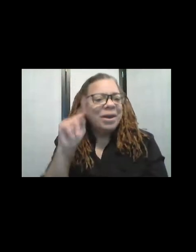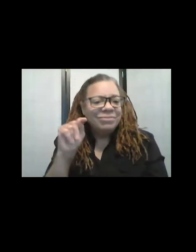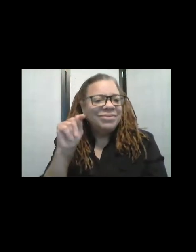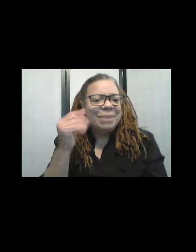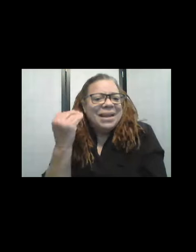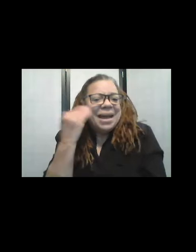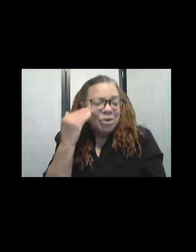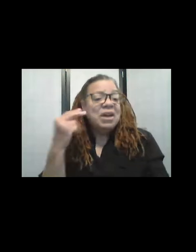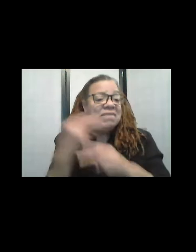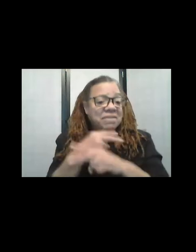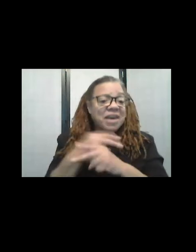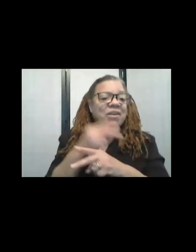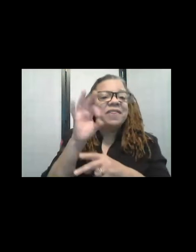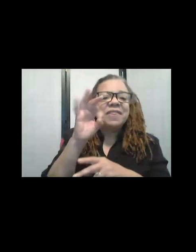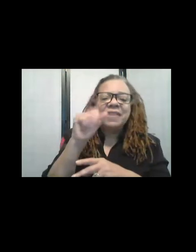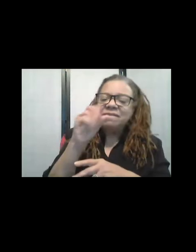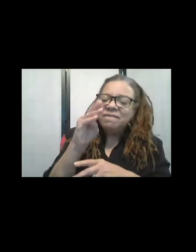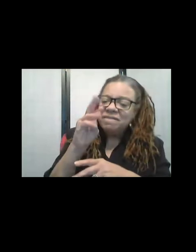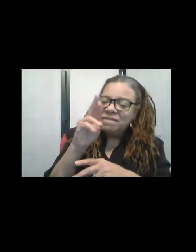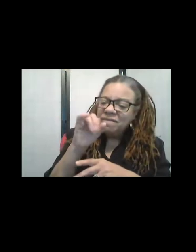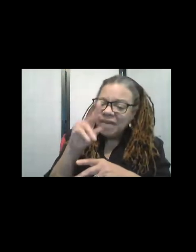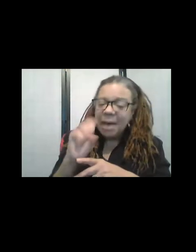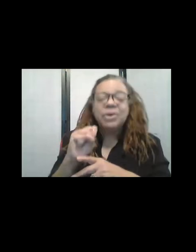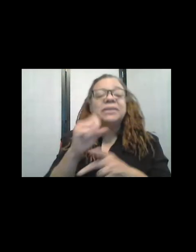figure out the fabrics and the colors and everything, but I didn't know it went